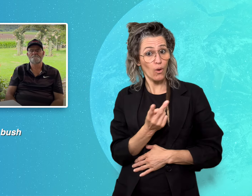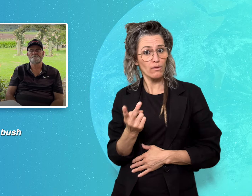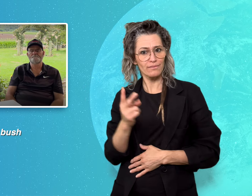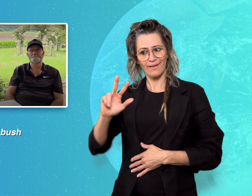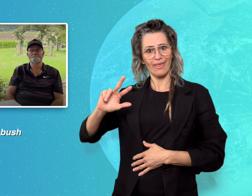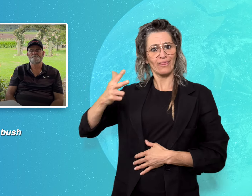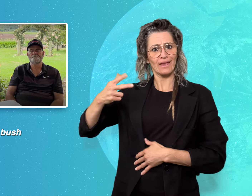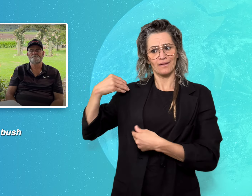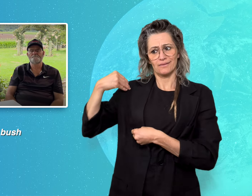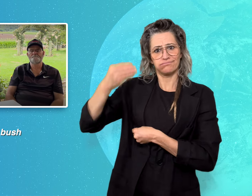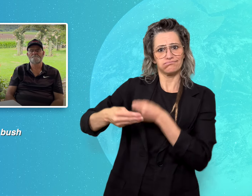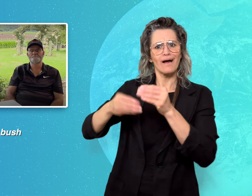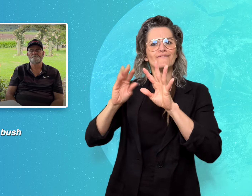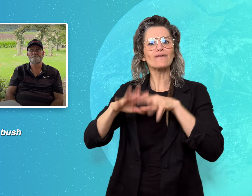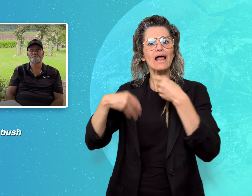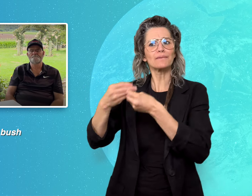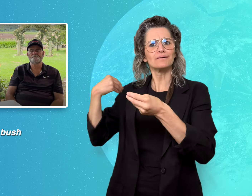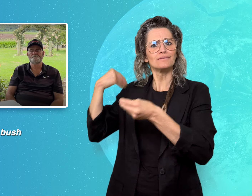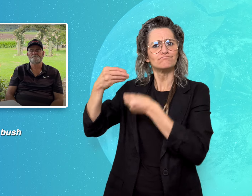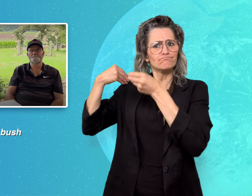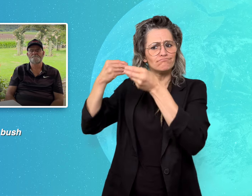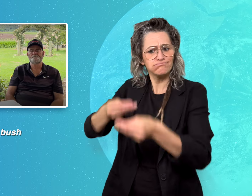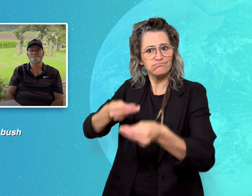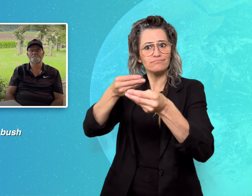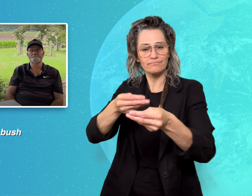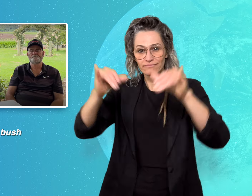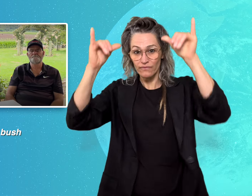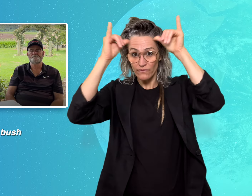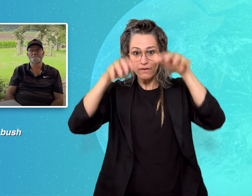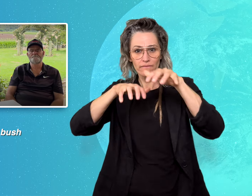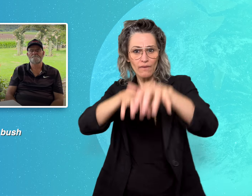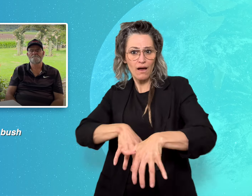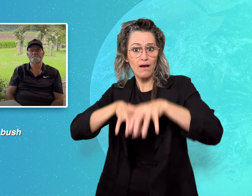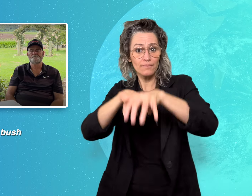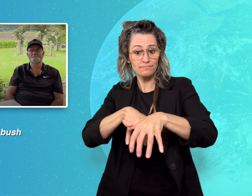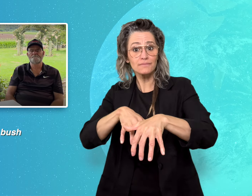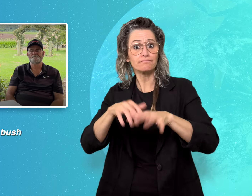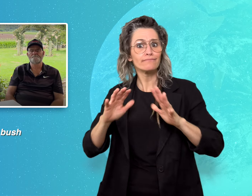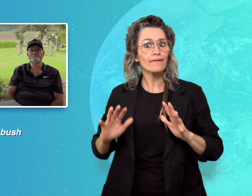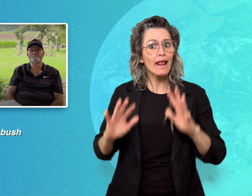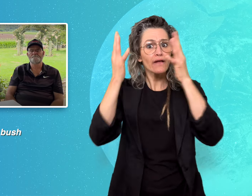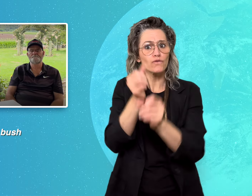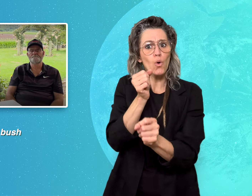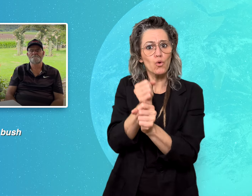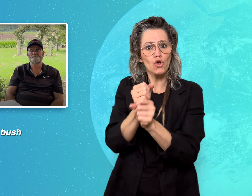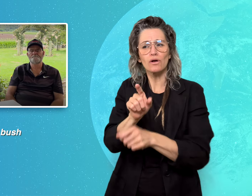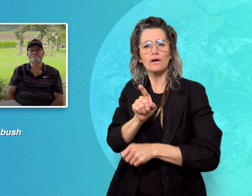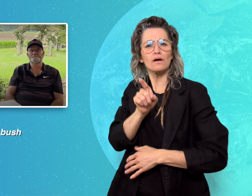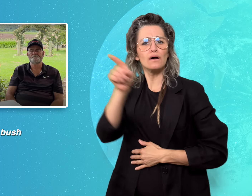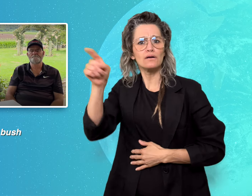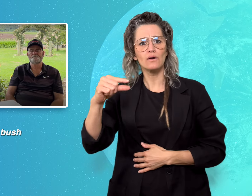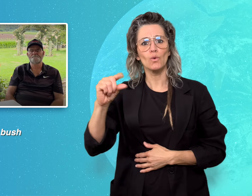farmers who live and work on Gunaikurnai land in Gippsland, Australia.